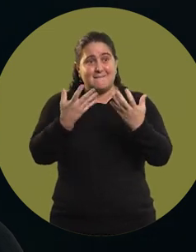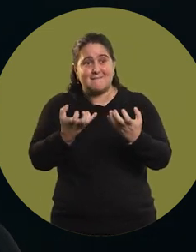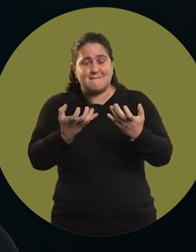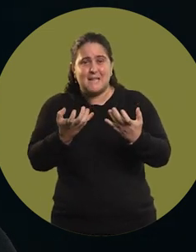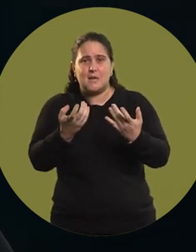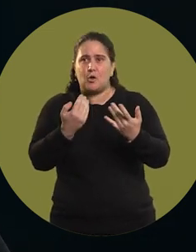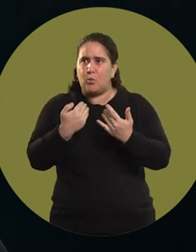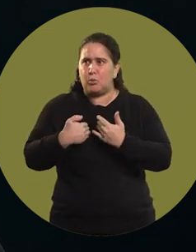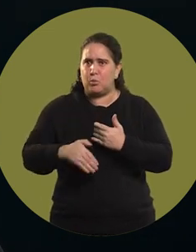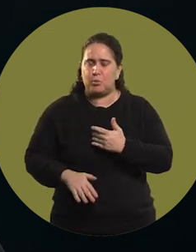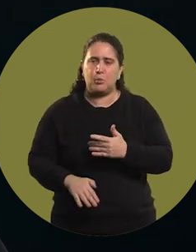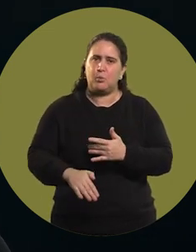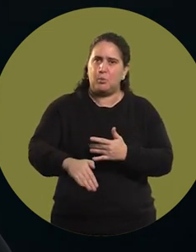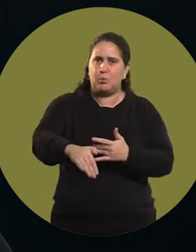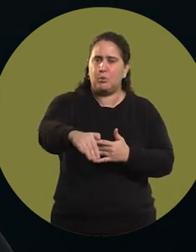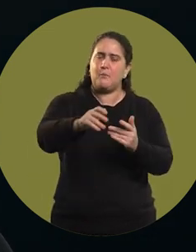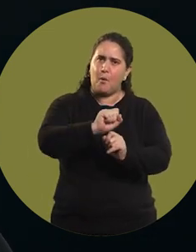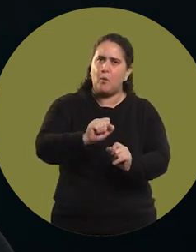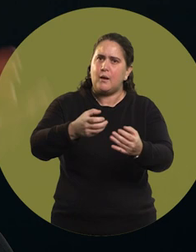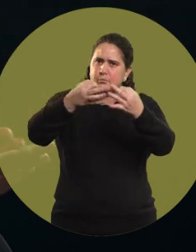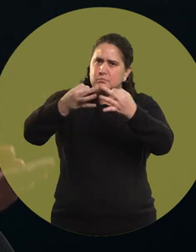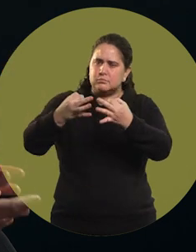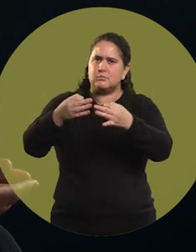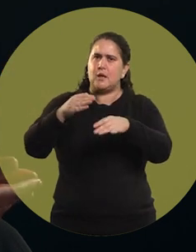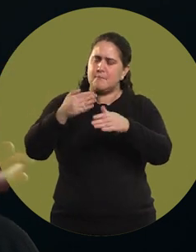and it took me a long time to be able to do it,